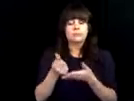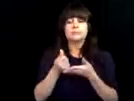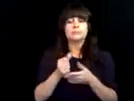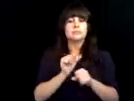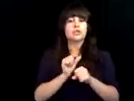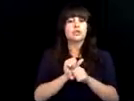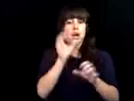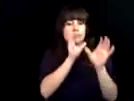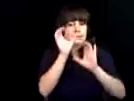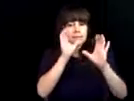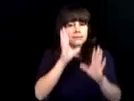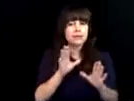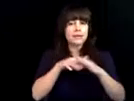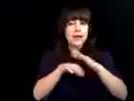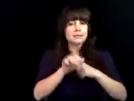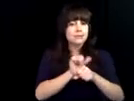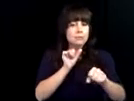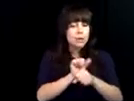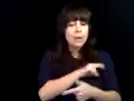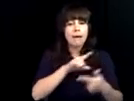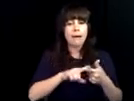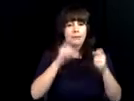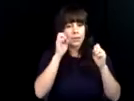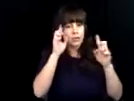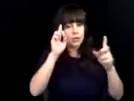Innovation and Opportunity Act, know as WIOA.